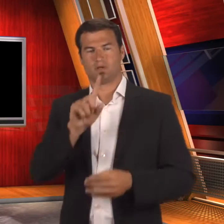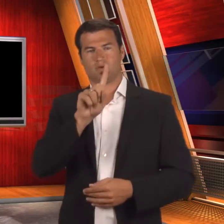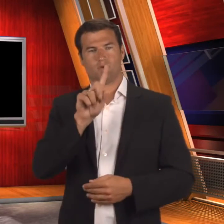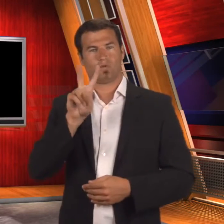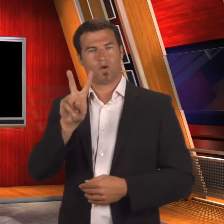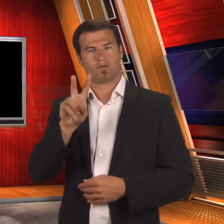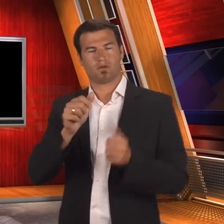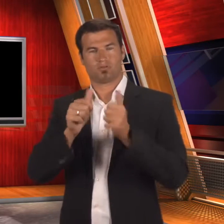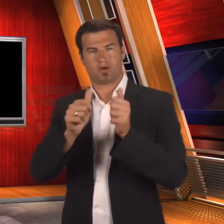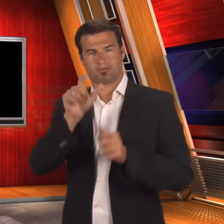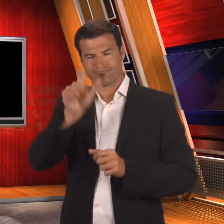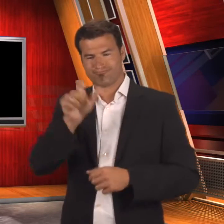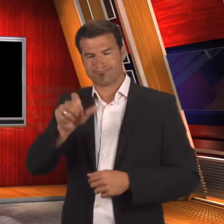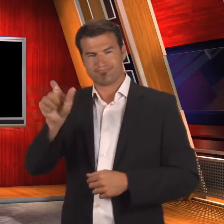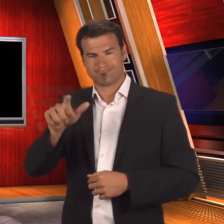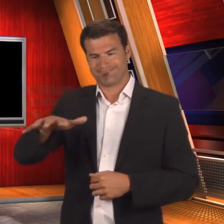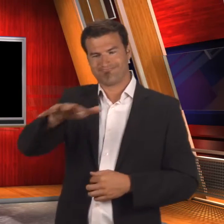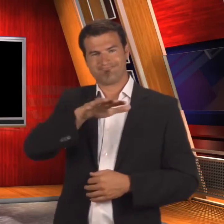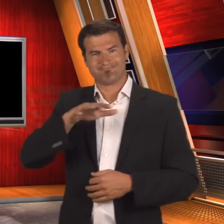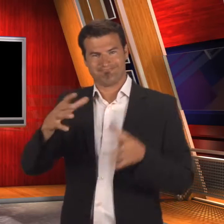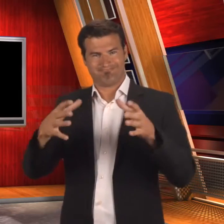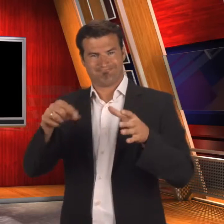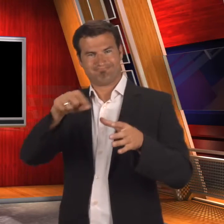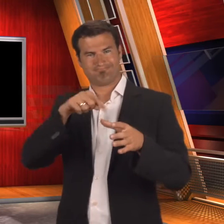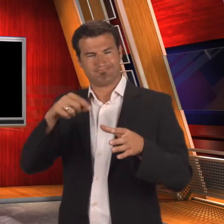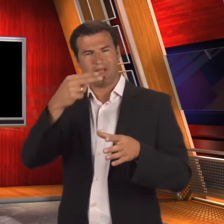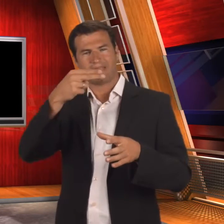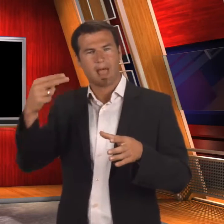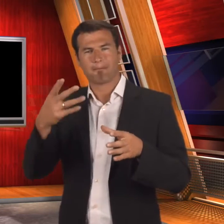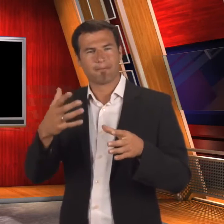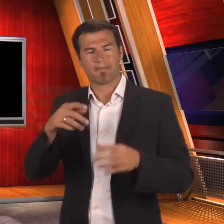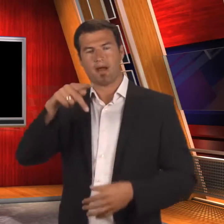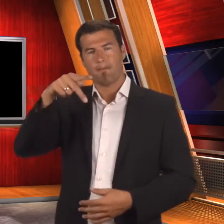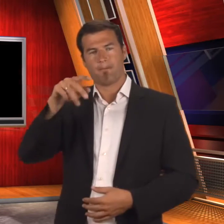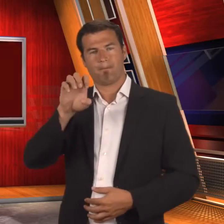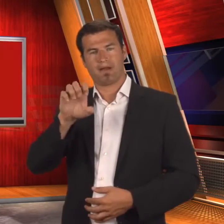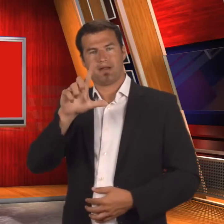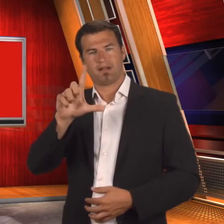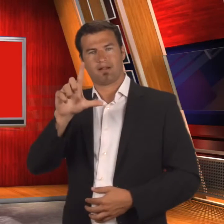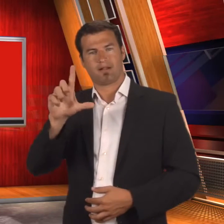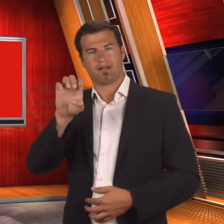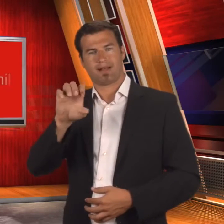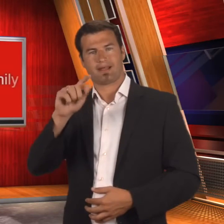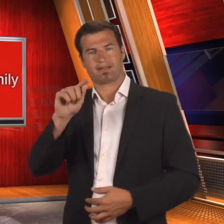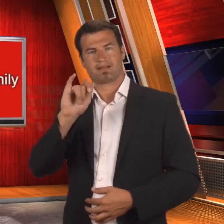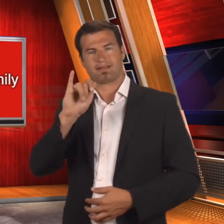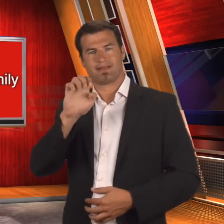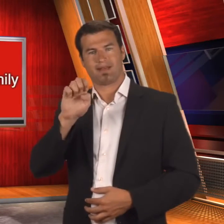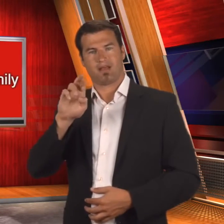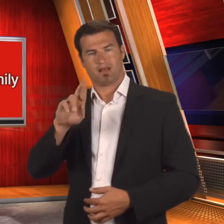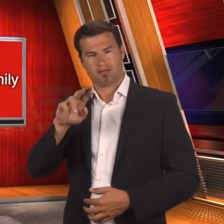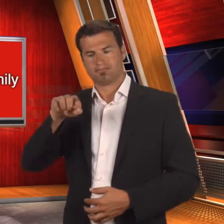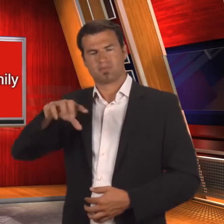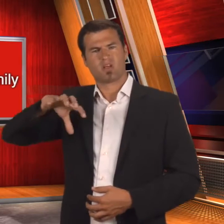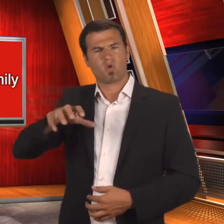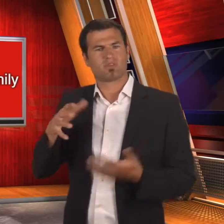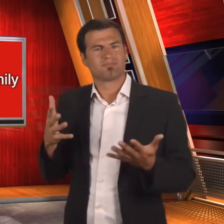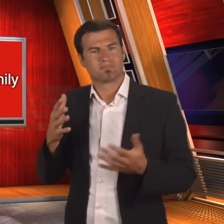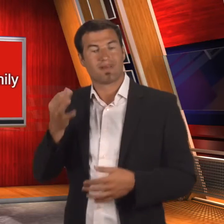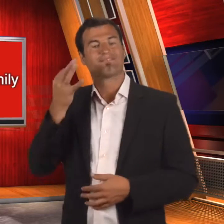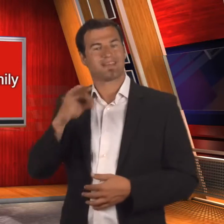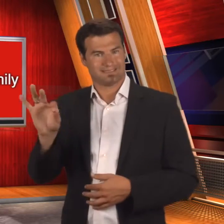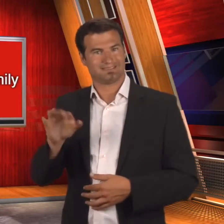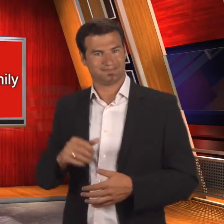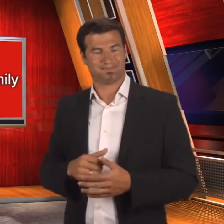A total of 12 athletes with the name